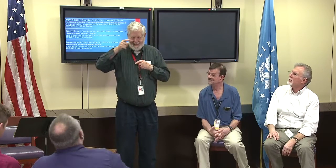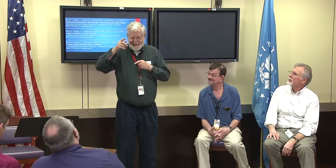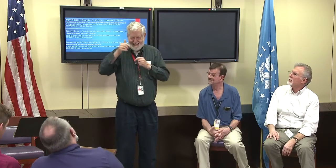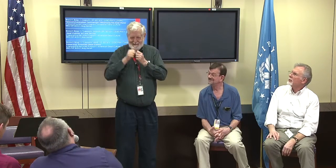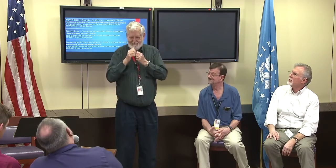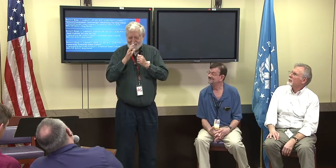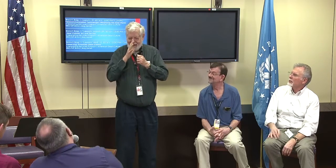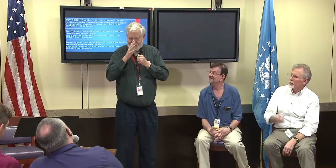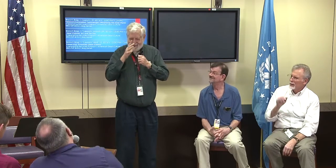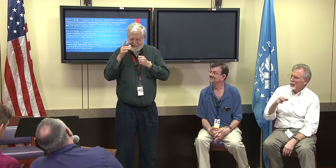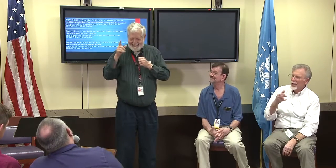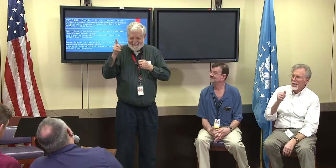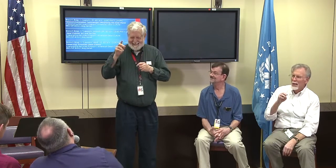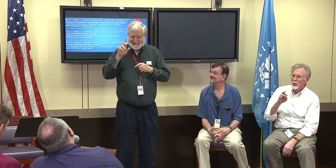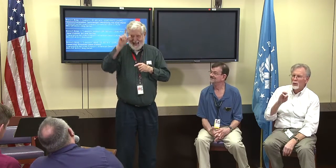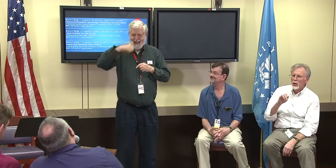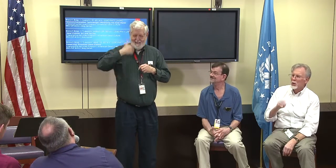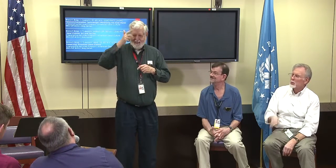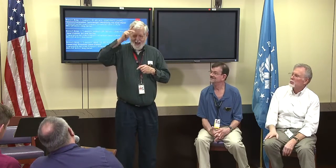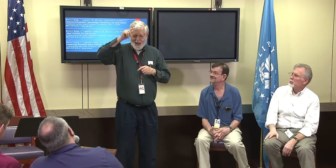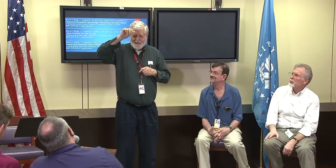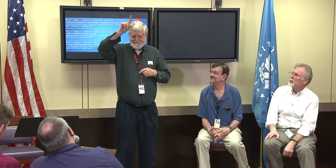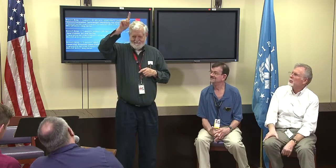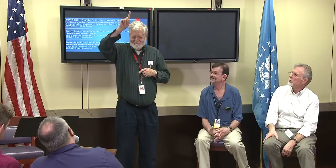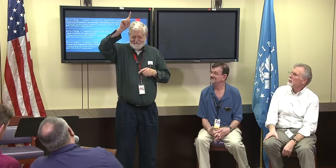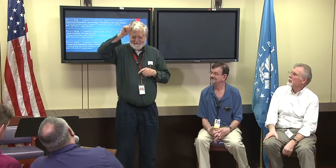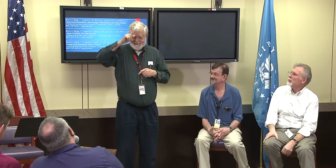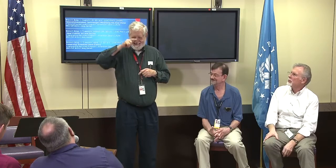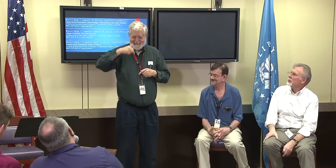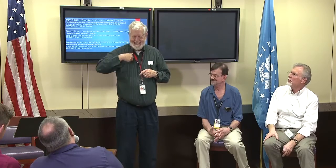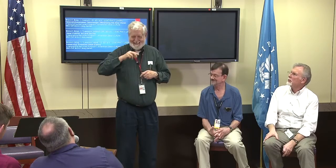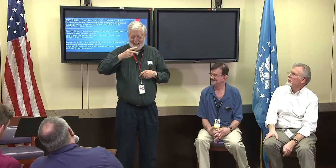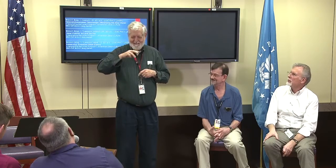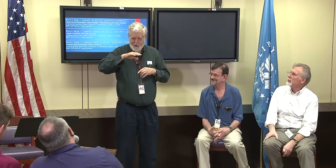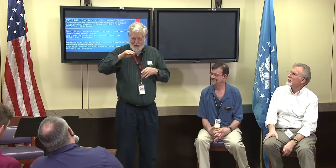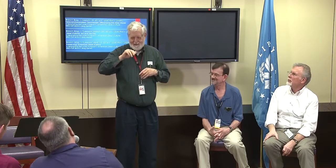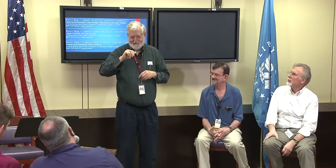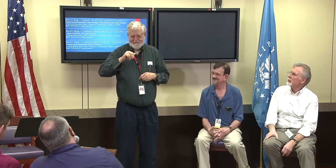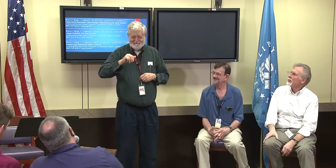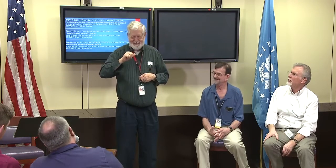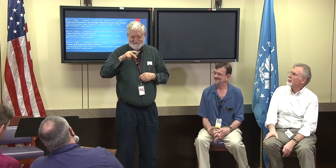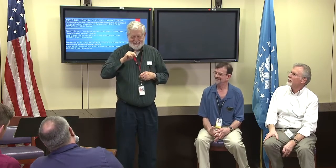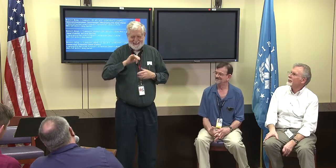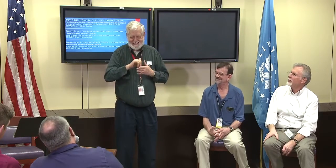It wasn't a deaf person that was using it, it was a hearing person that was using it on the third floor that interfered